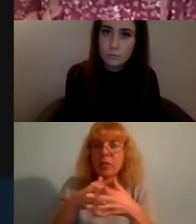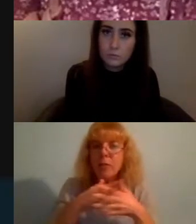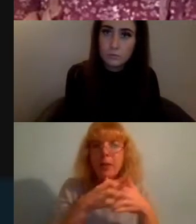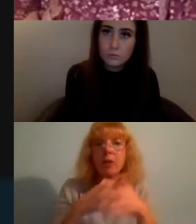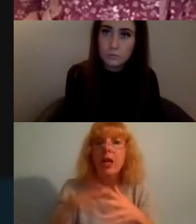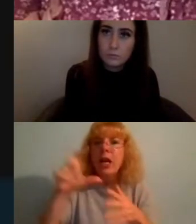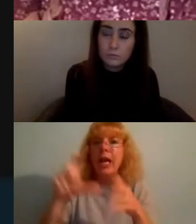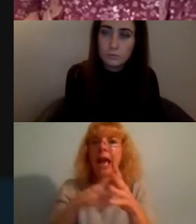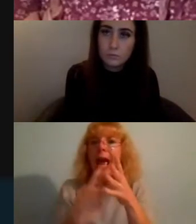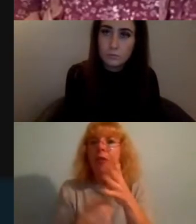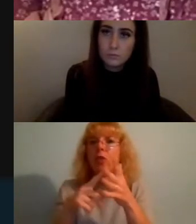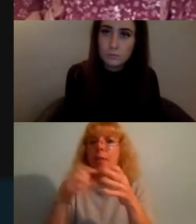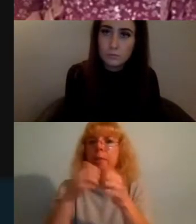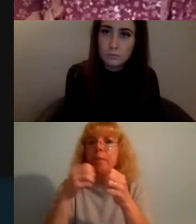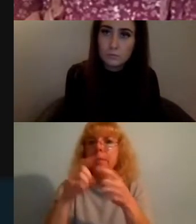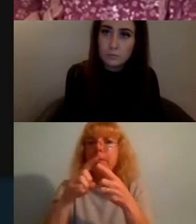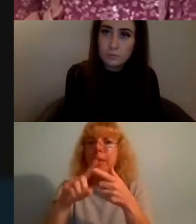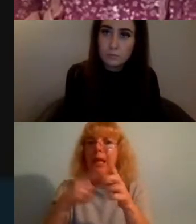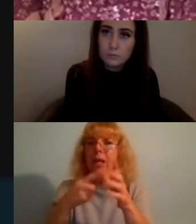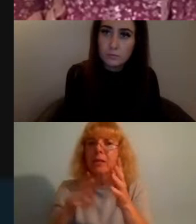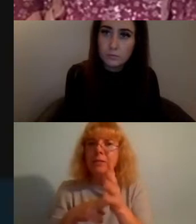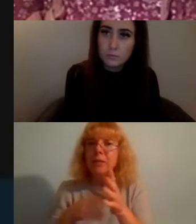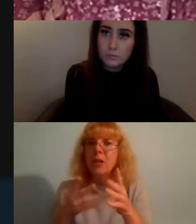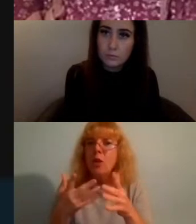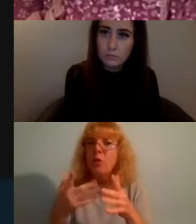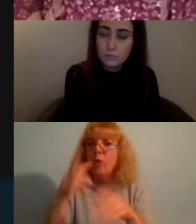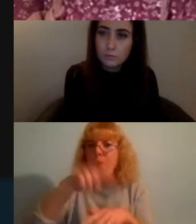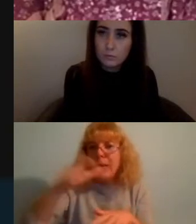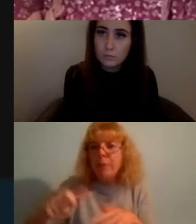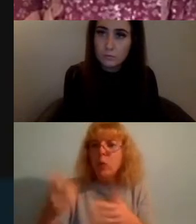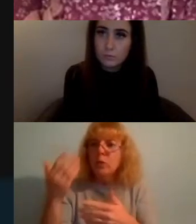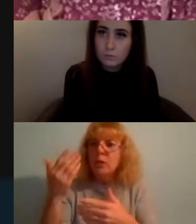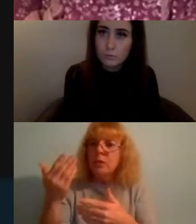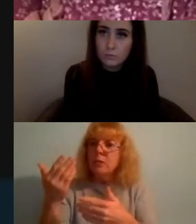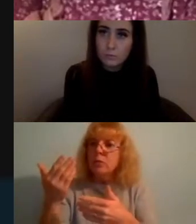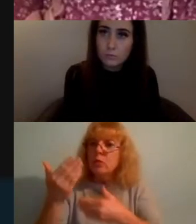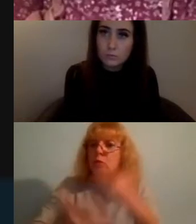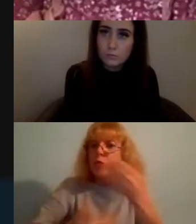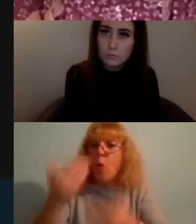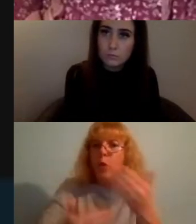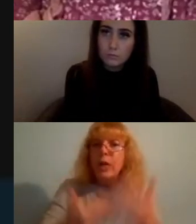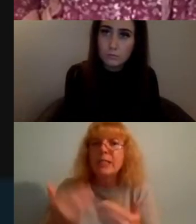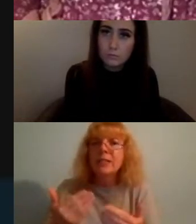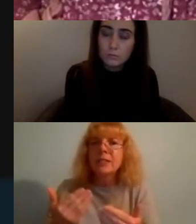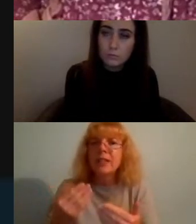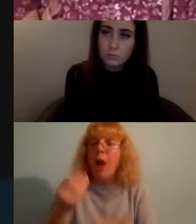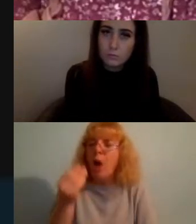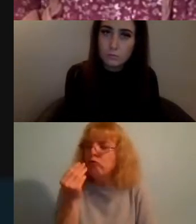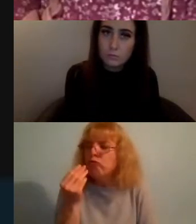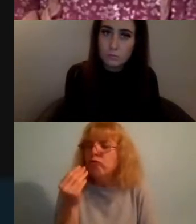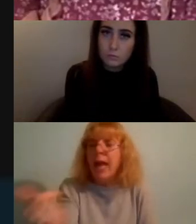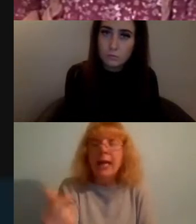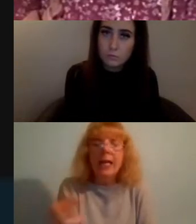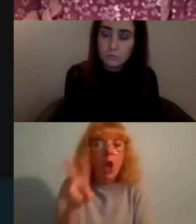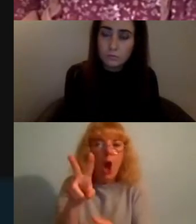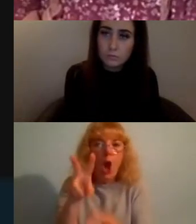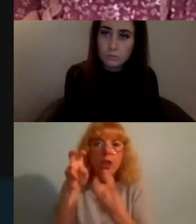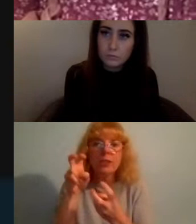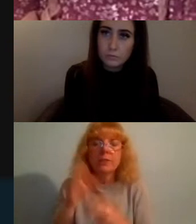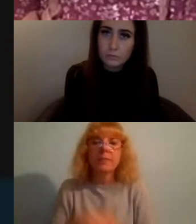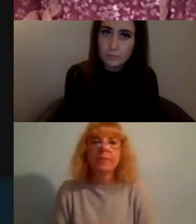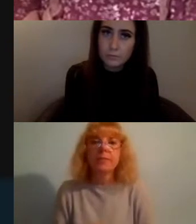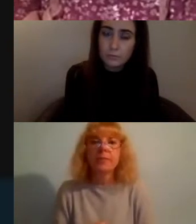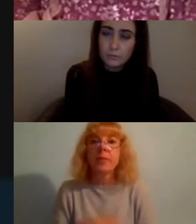from people whose stories and whose messages are so rarely heard and this was all achieved through